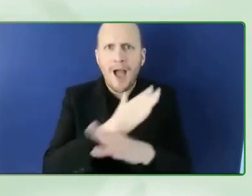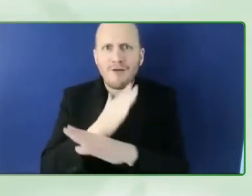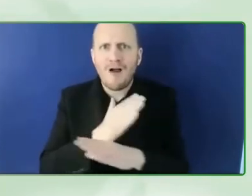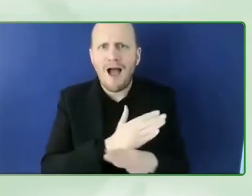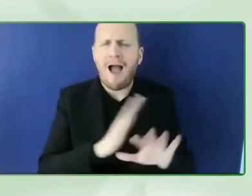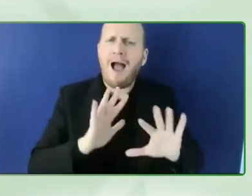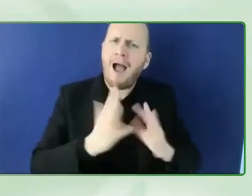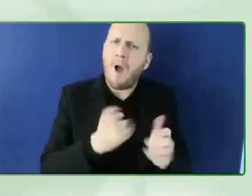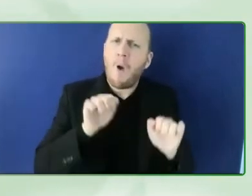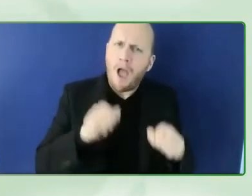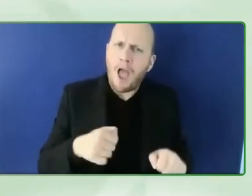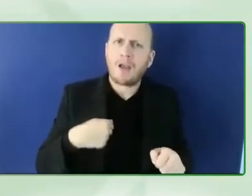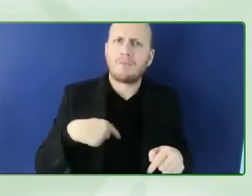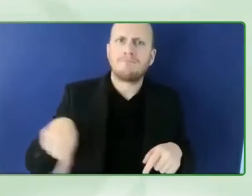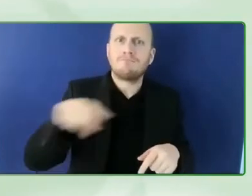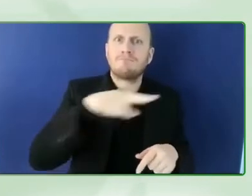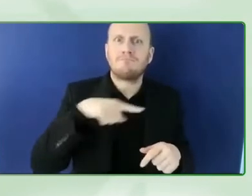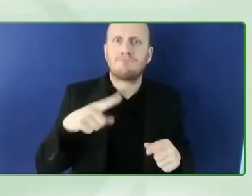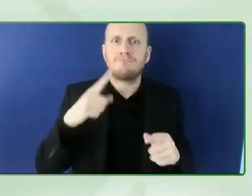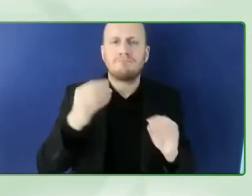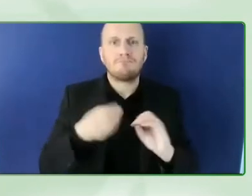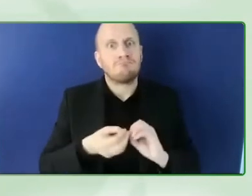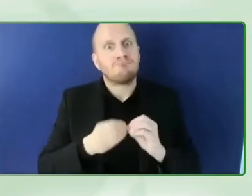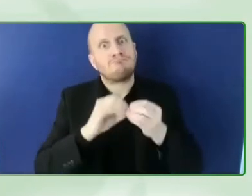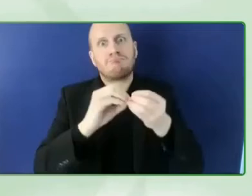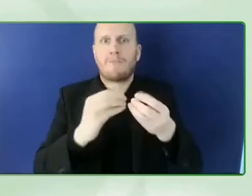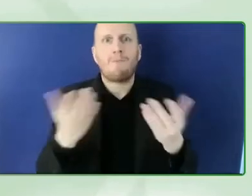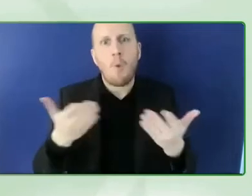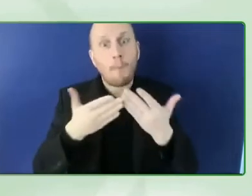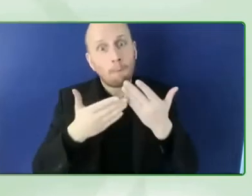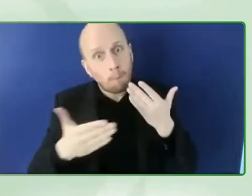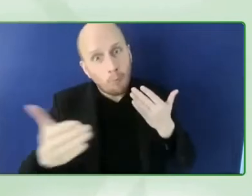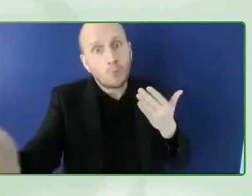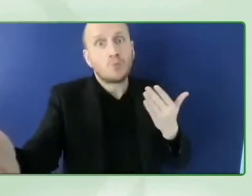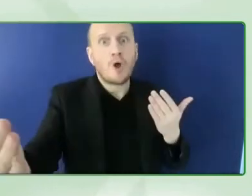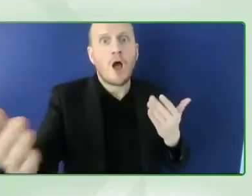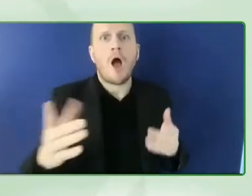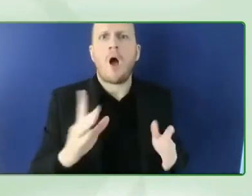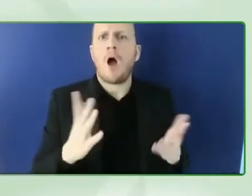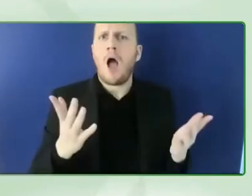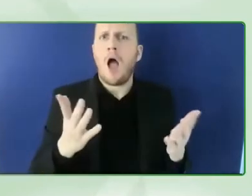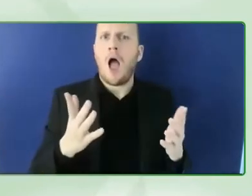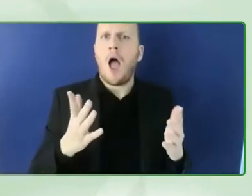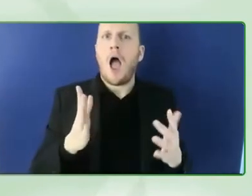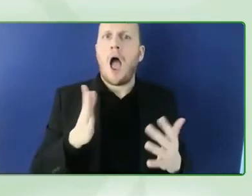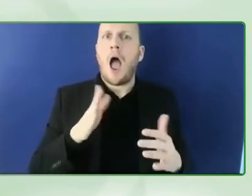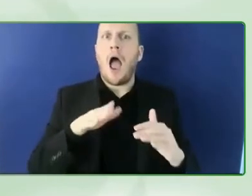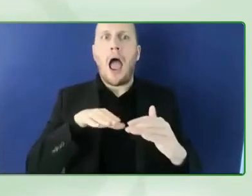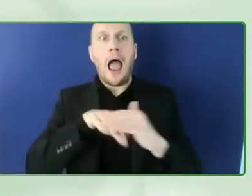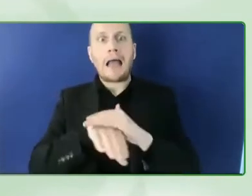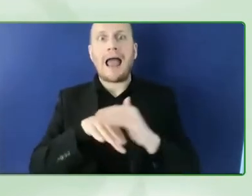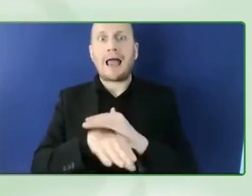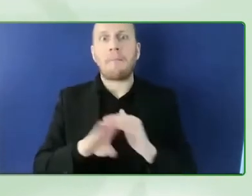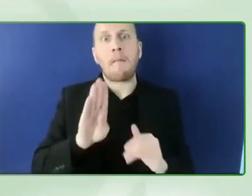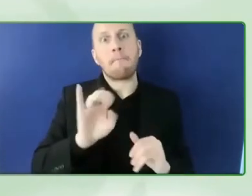design that will be relevant first of all to your companies and to people with disabilities okay